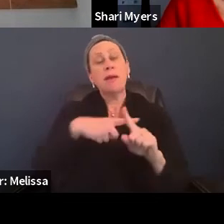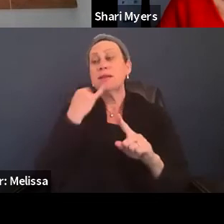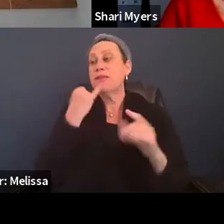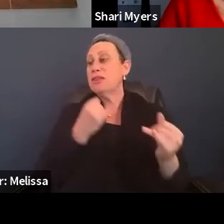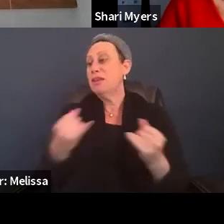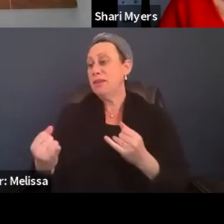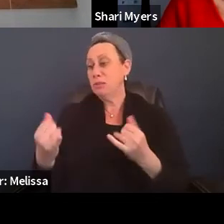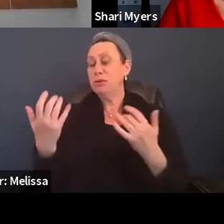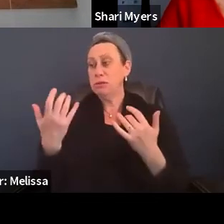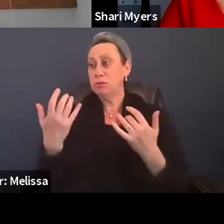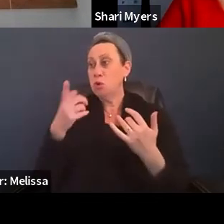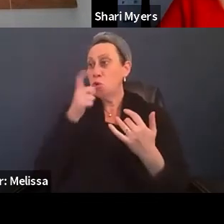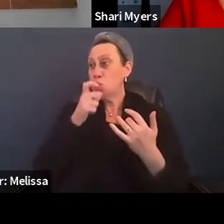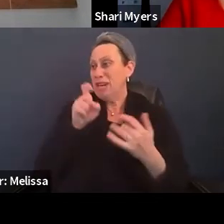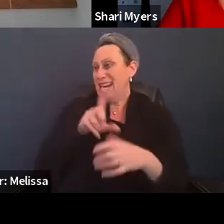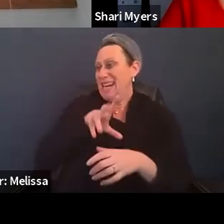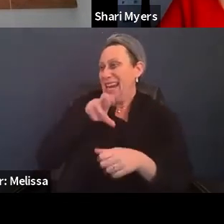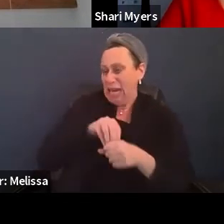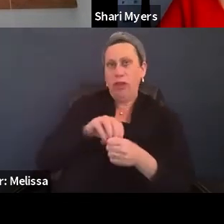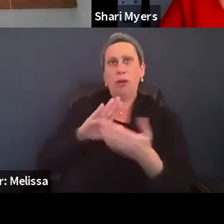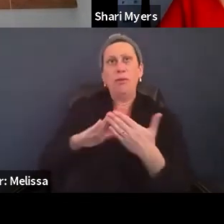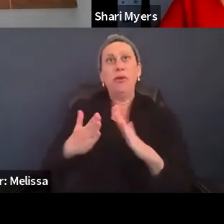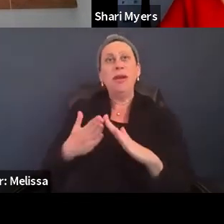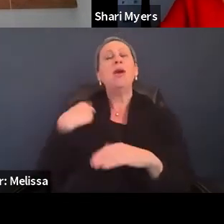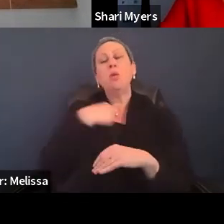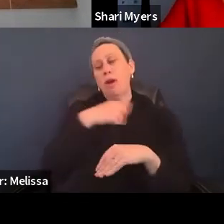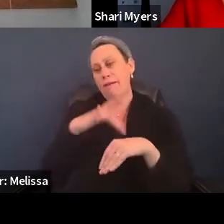within the community, I'm sorry we are available to them as well.